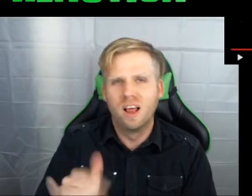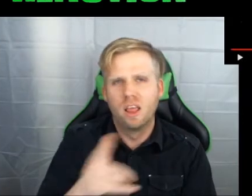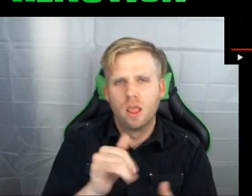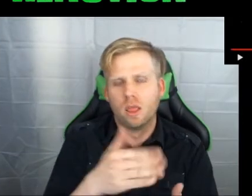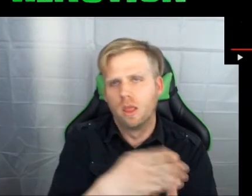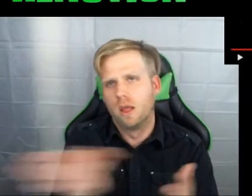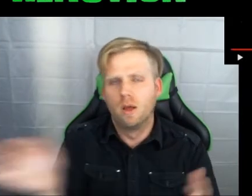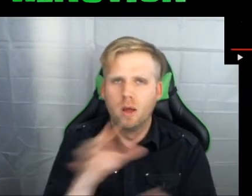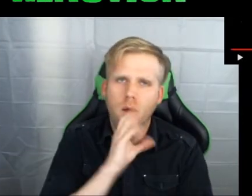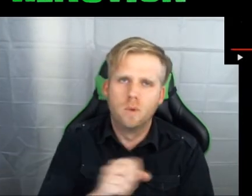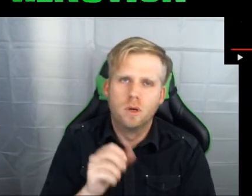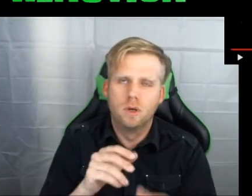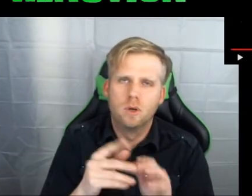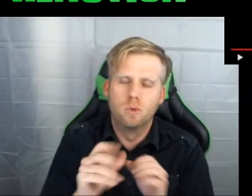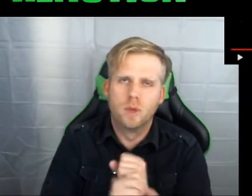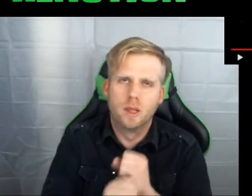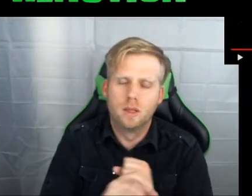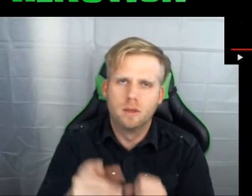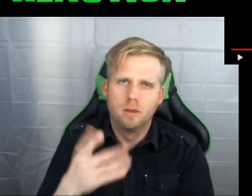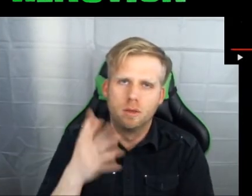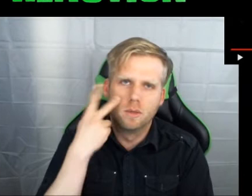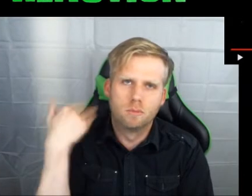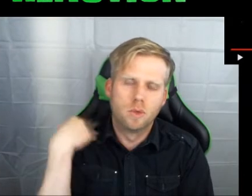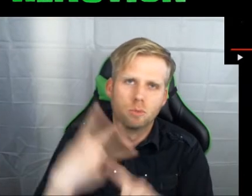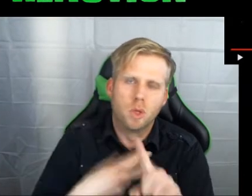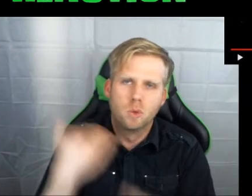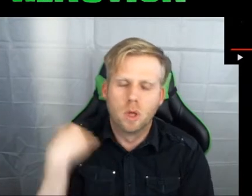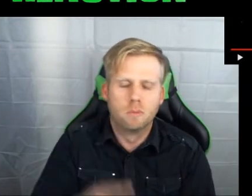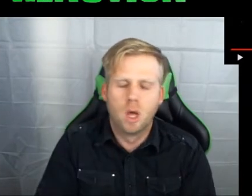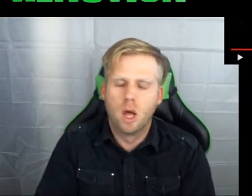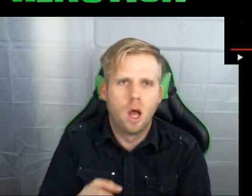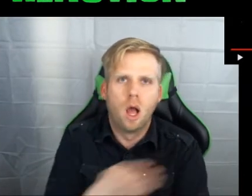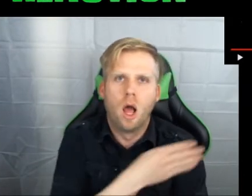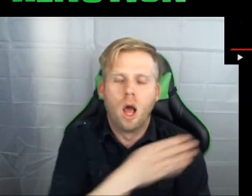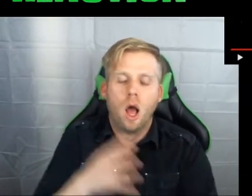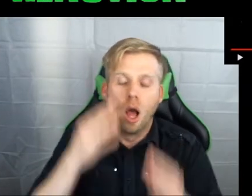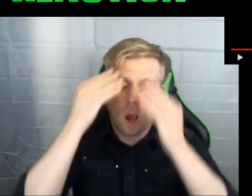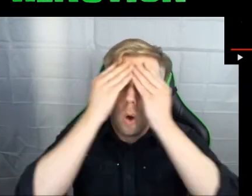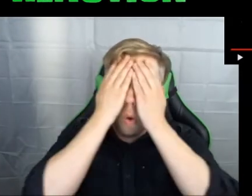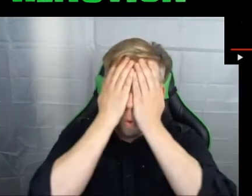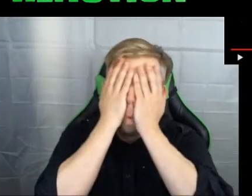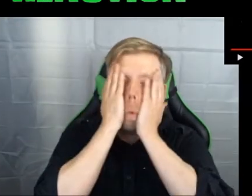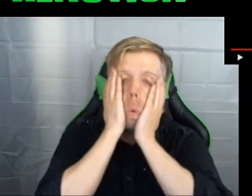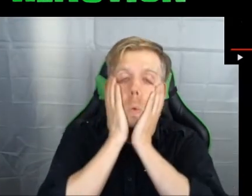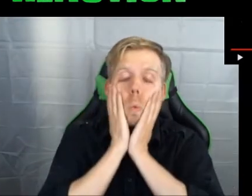wow.. btw rest of this video is old trailer that we seen two months ago. about video.. whoa....